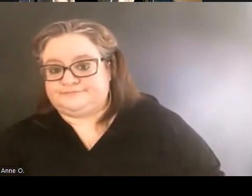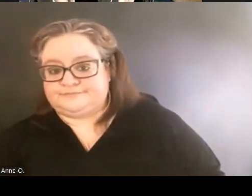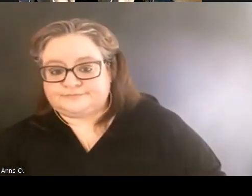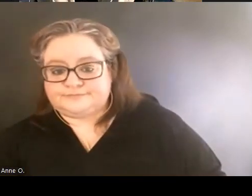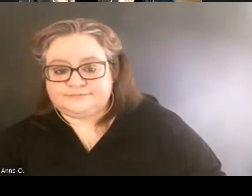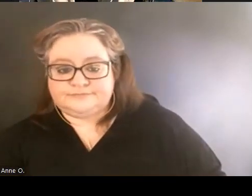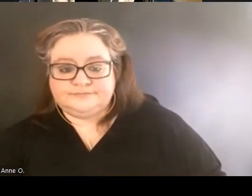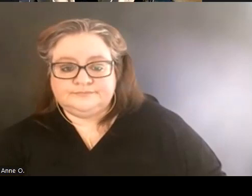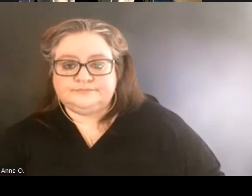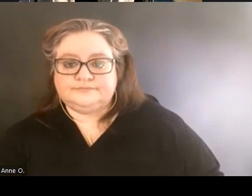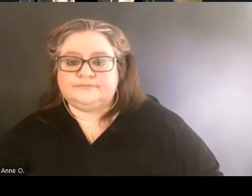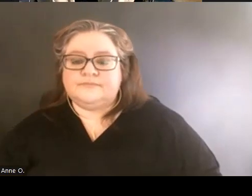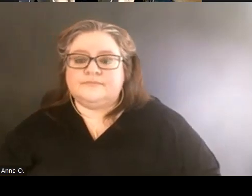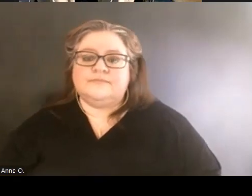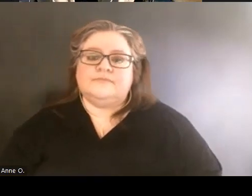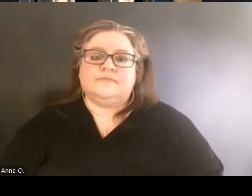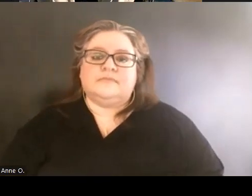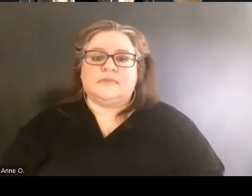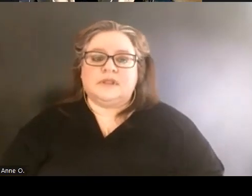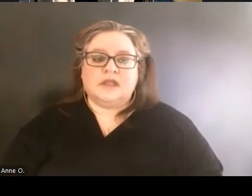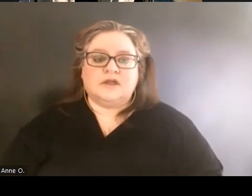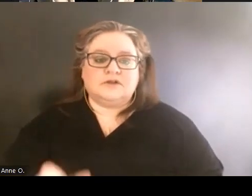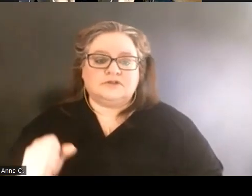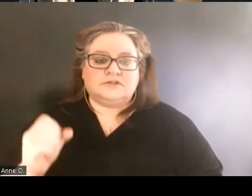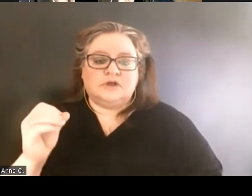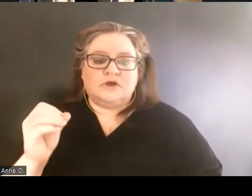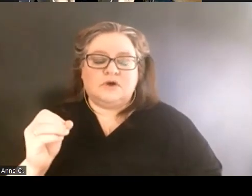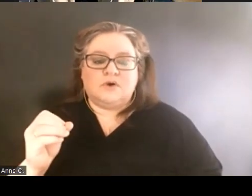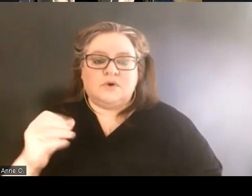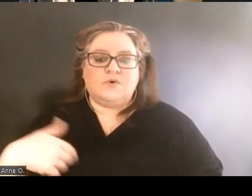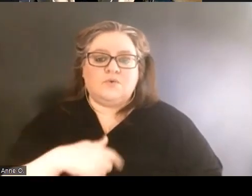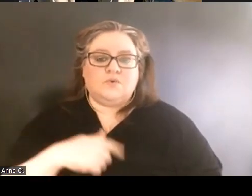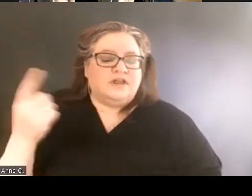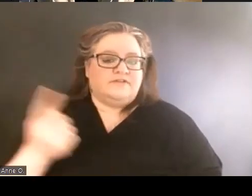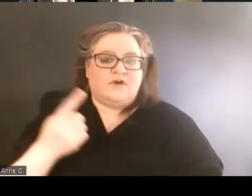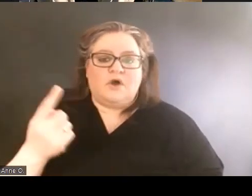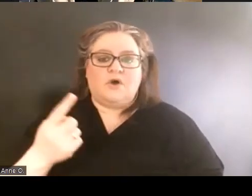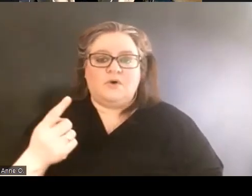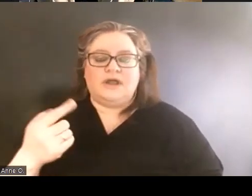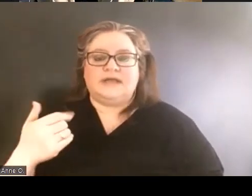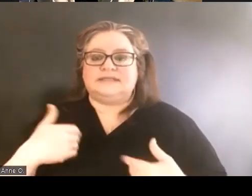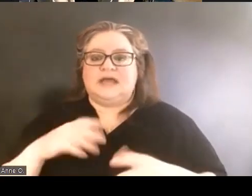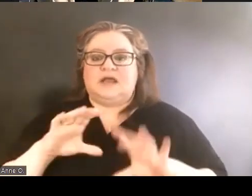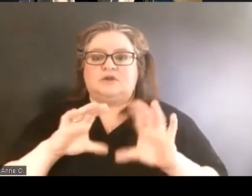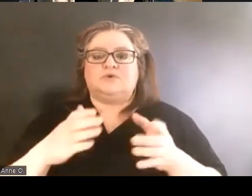So we've always had groups of student activists.